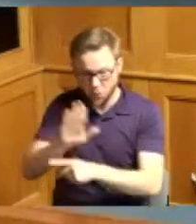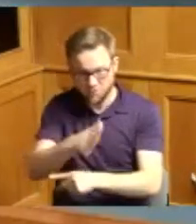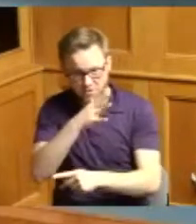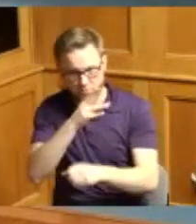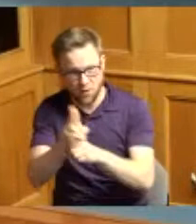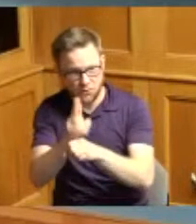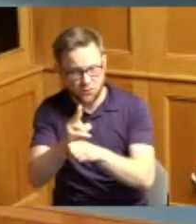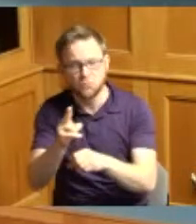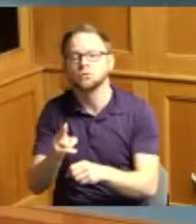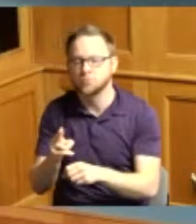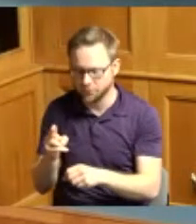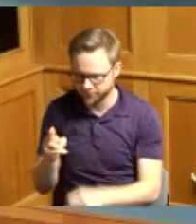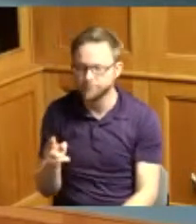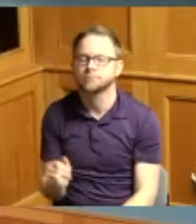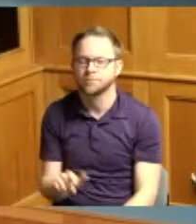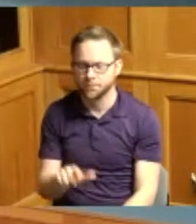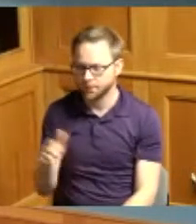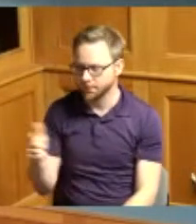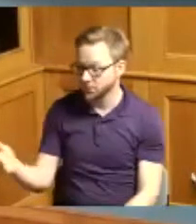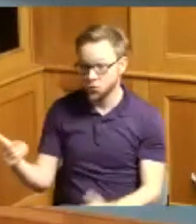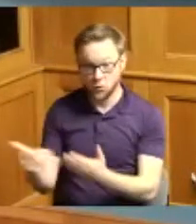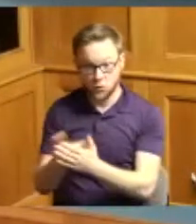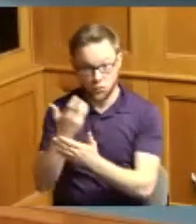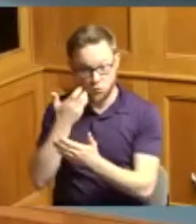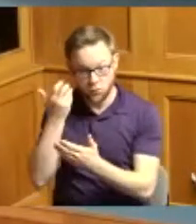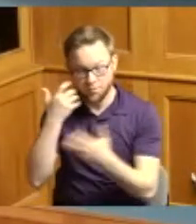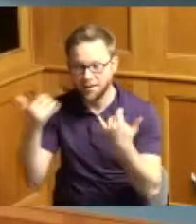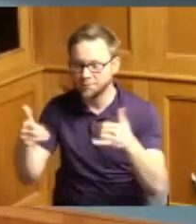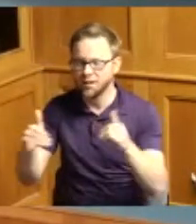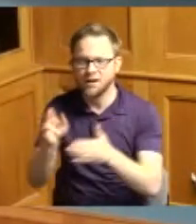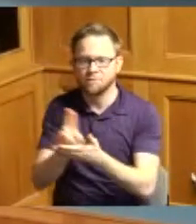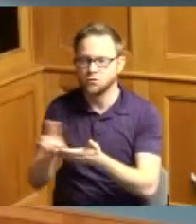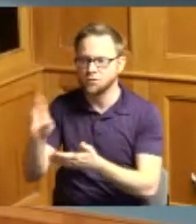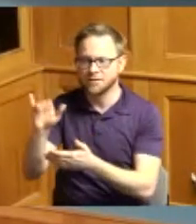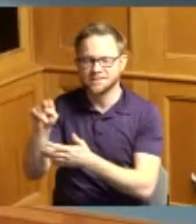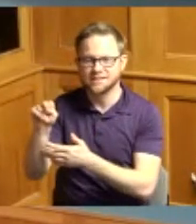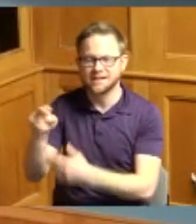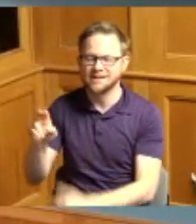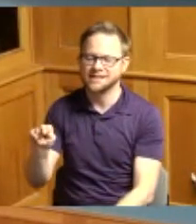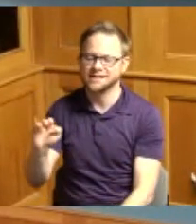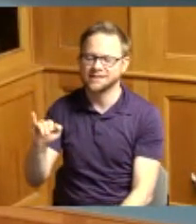whereas the new Bengals played at the University of Cincinnati's Nippert Stadium until riverfront